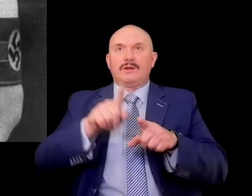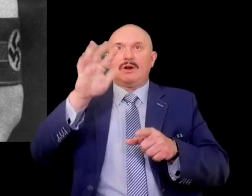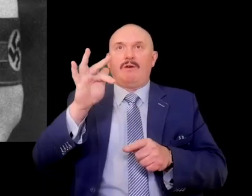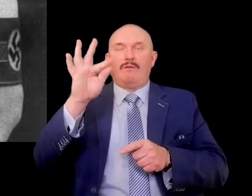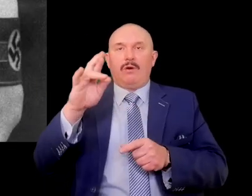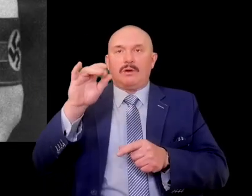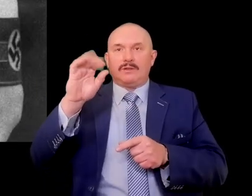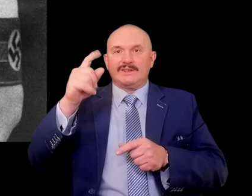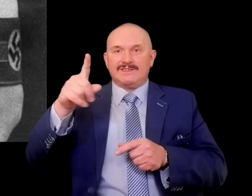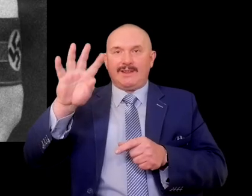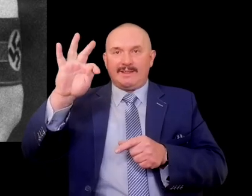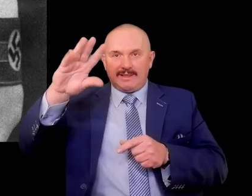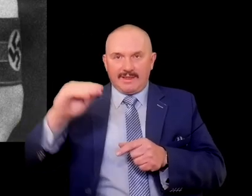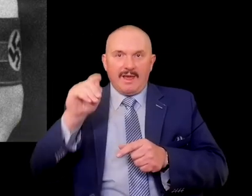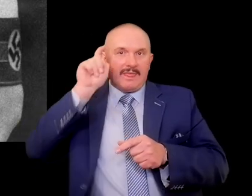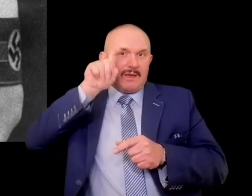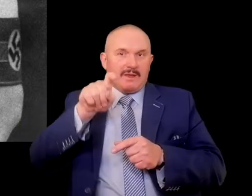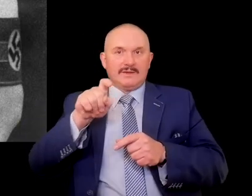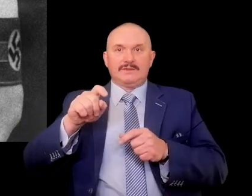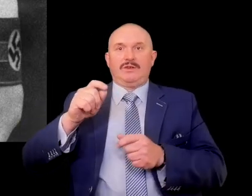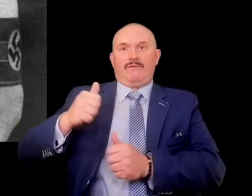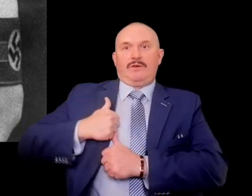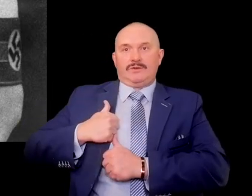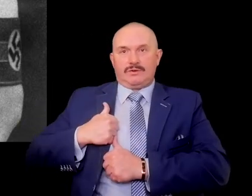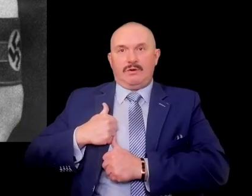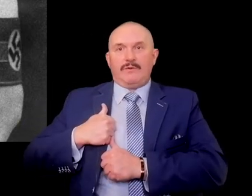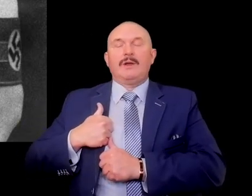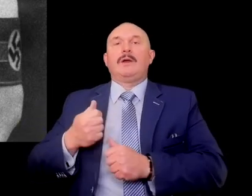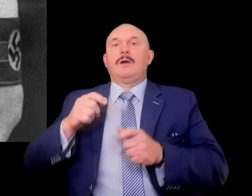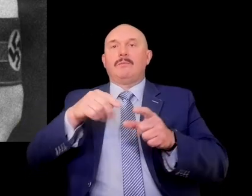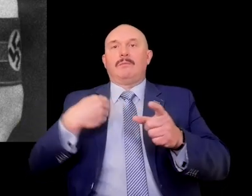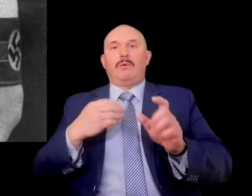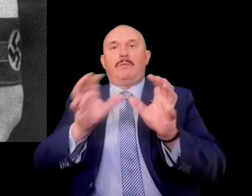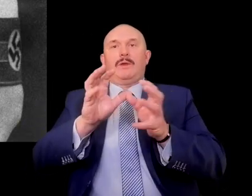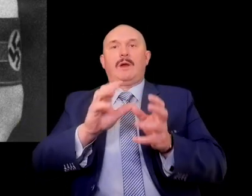gauleiter of NSDAP, governor of the Reich for the district of Gdansk-West Prussia.